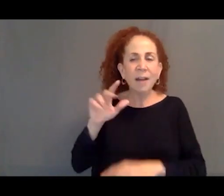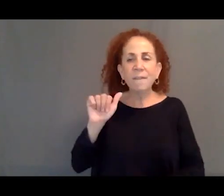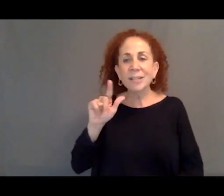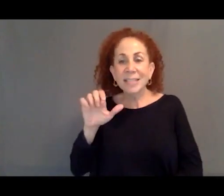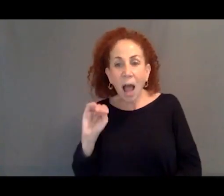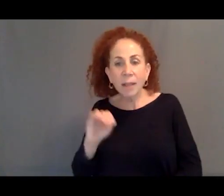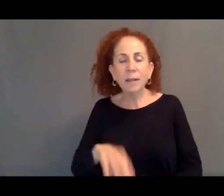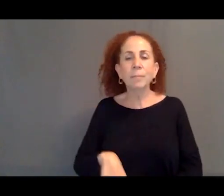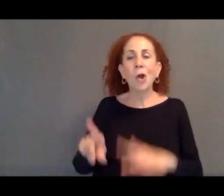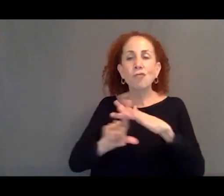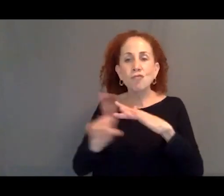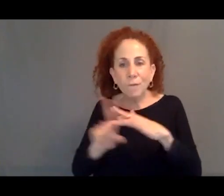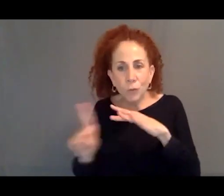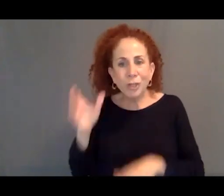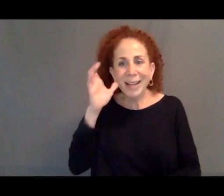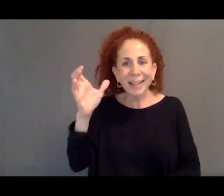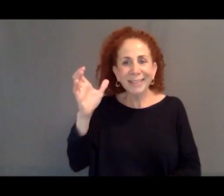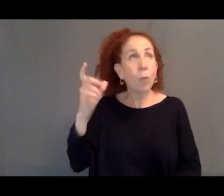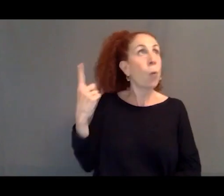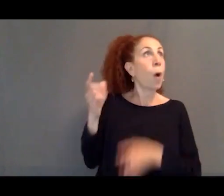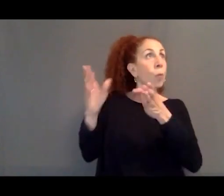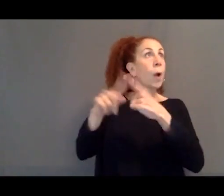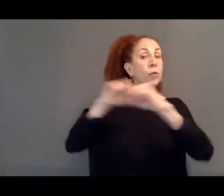isn't the only way of thinking about movement of people around the world.